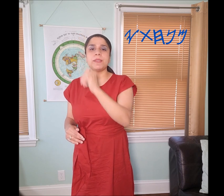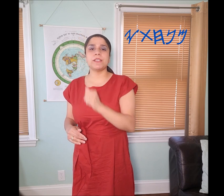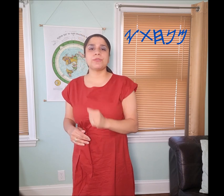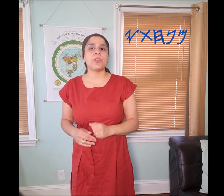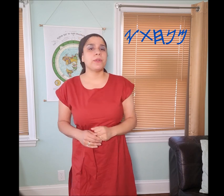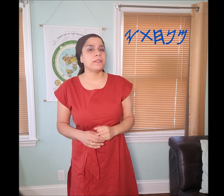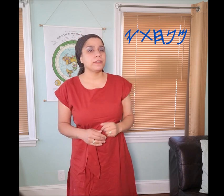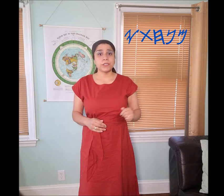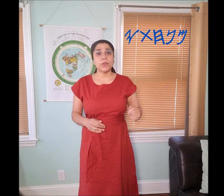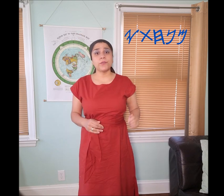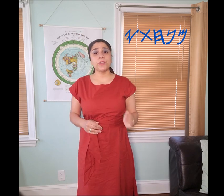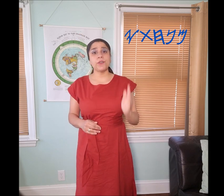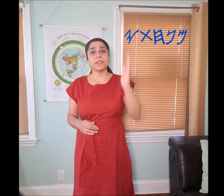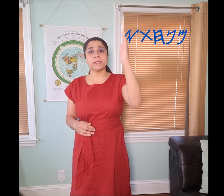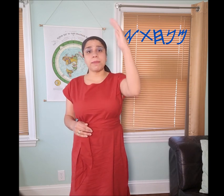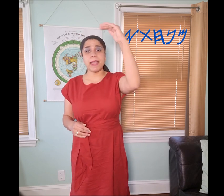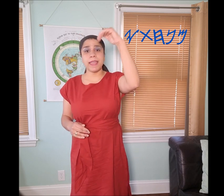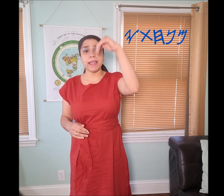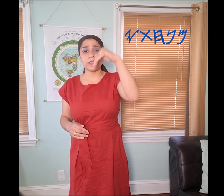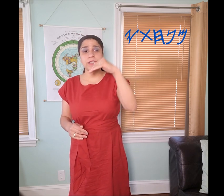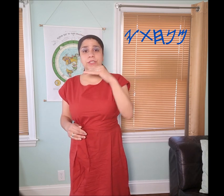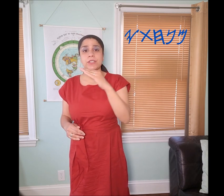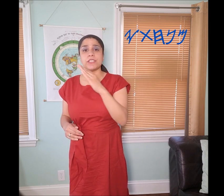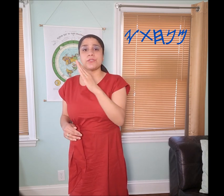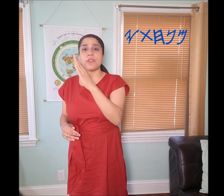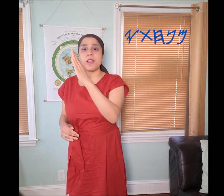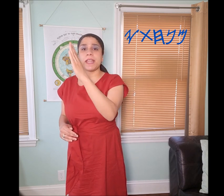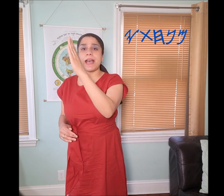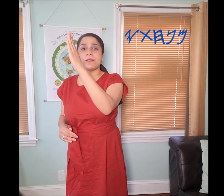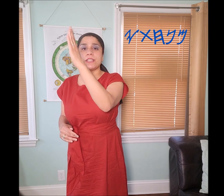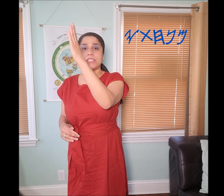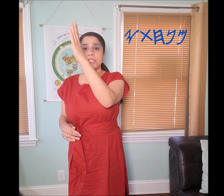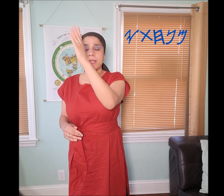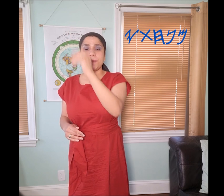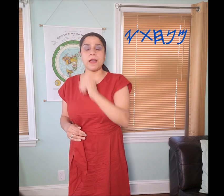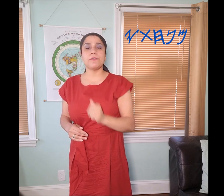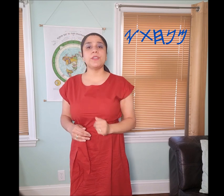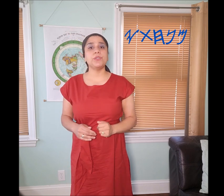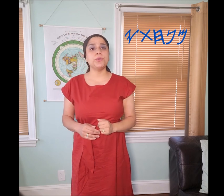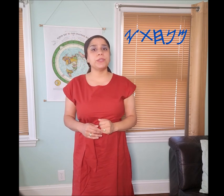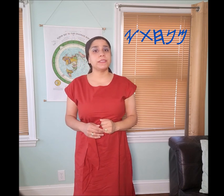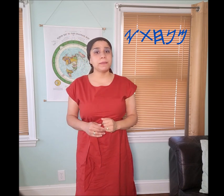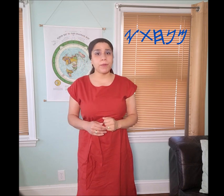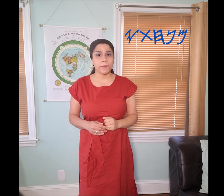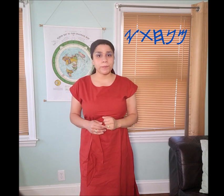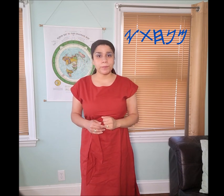something is growing, so if you notice .... my hand gesture is drawing out the shape of the "𐤍 nun" symbol.